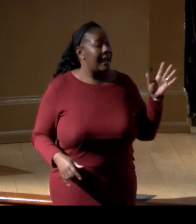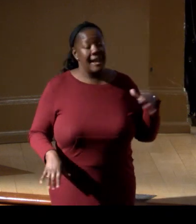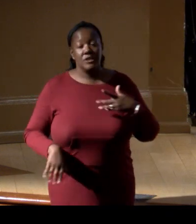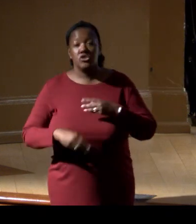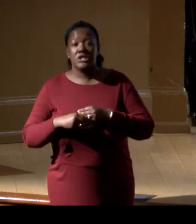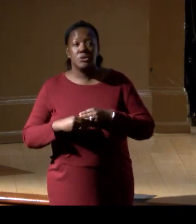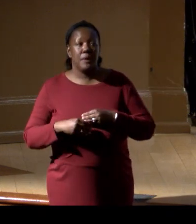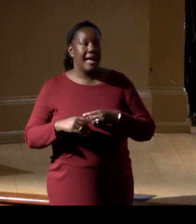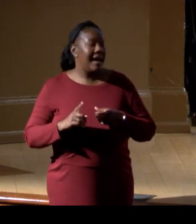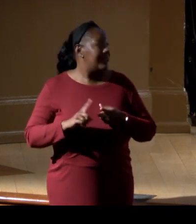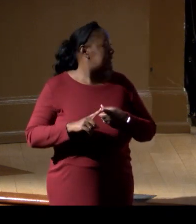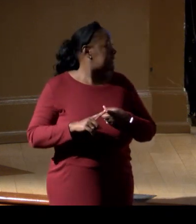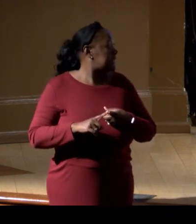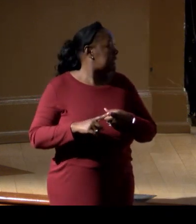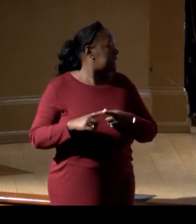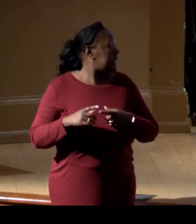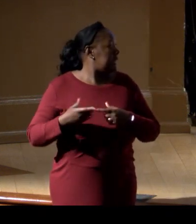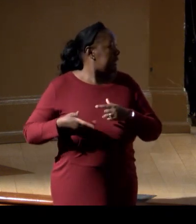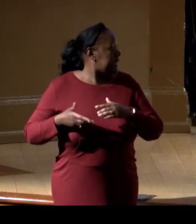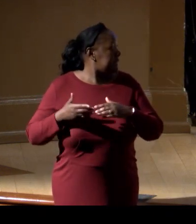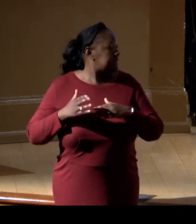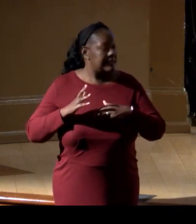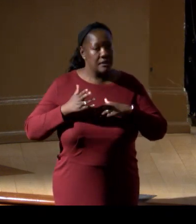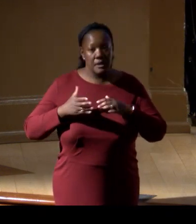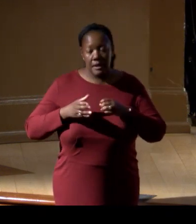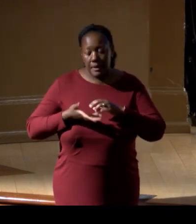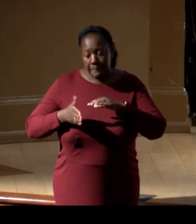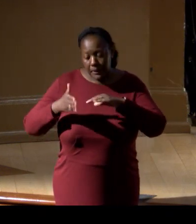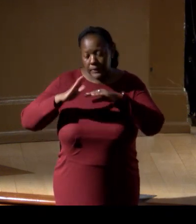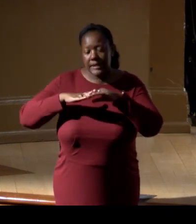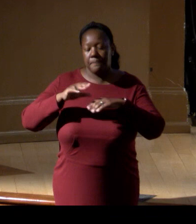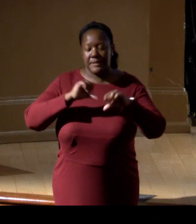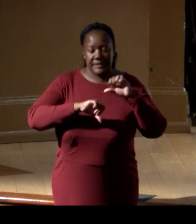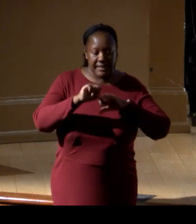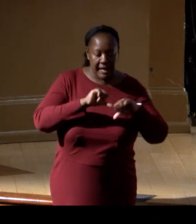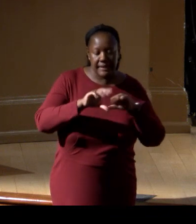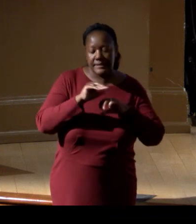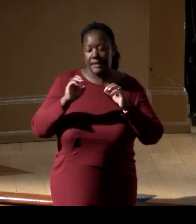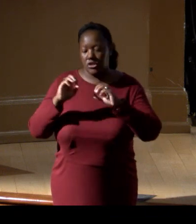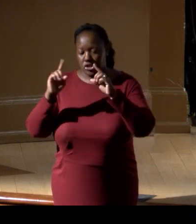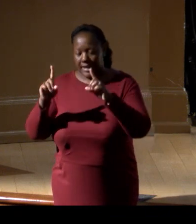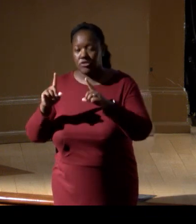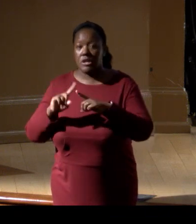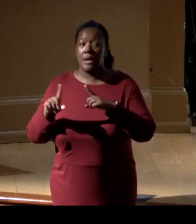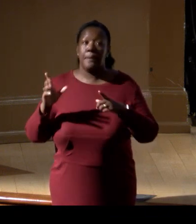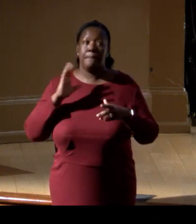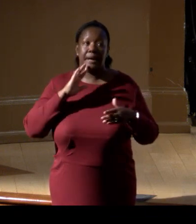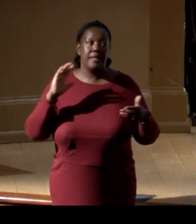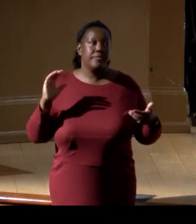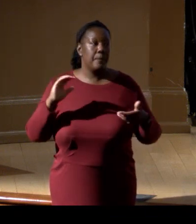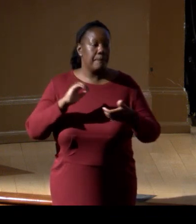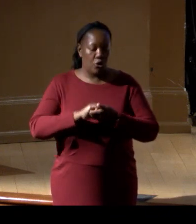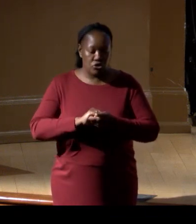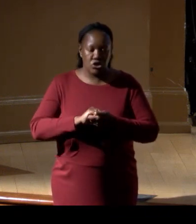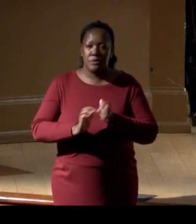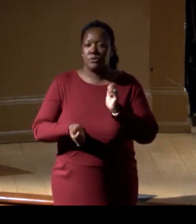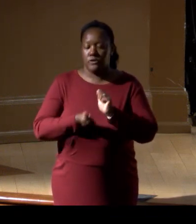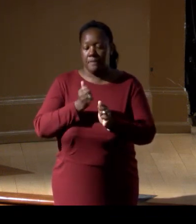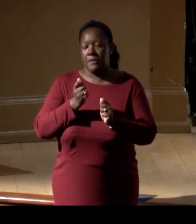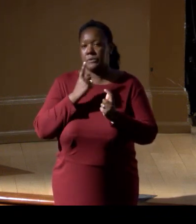building off the science and the education, the partnerships are probably the most effective advocacy tool as well,